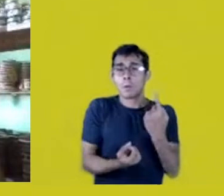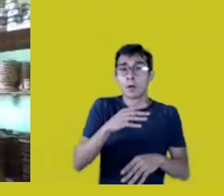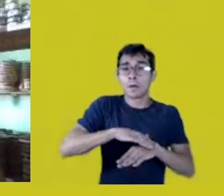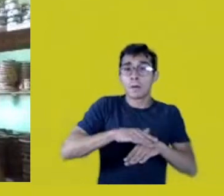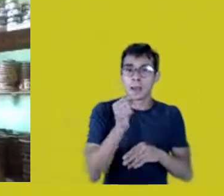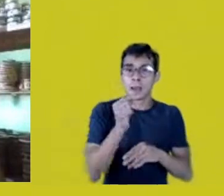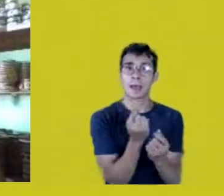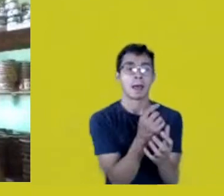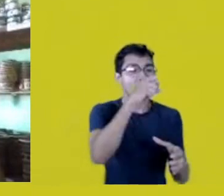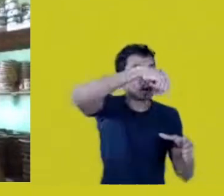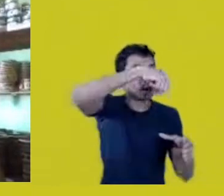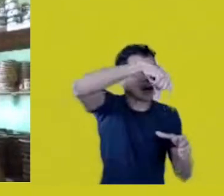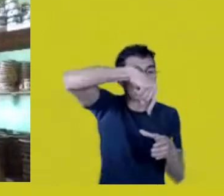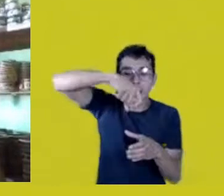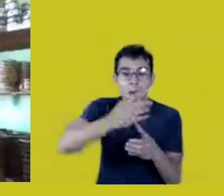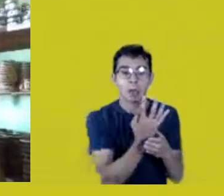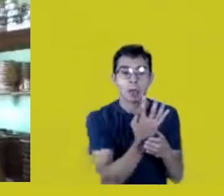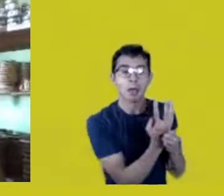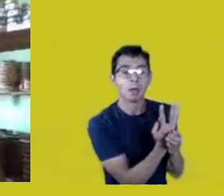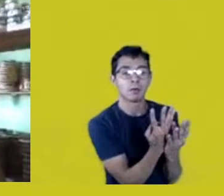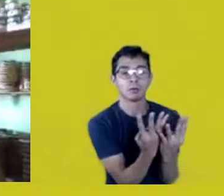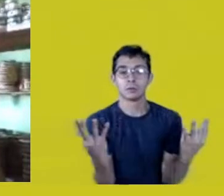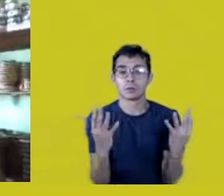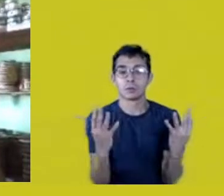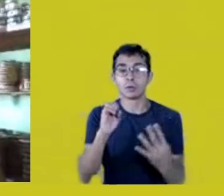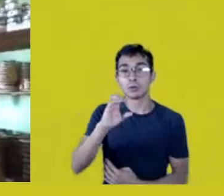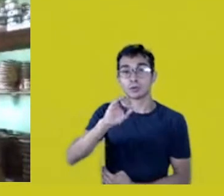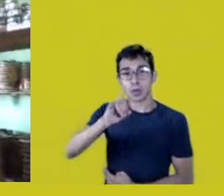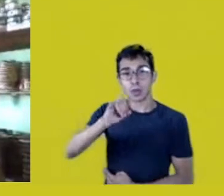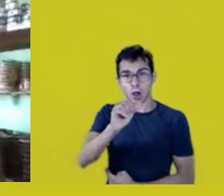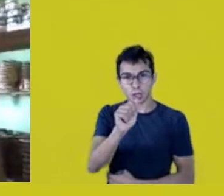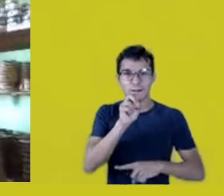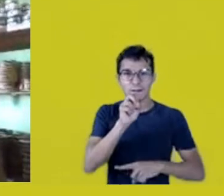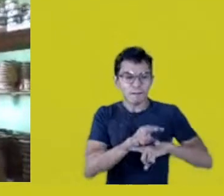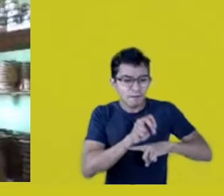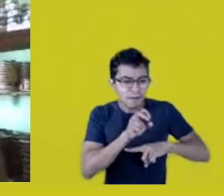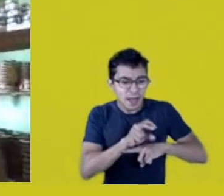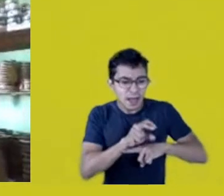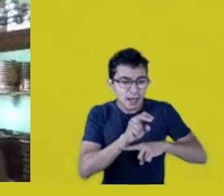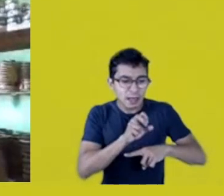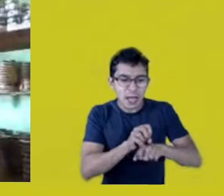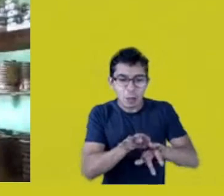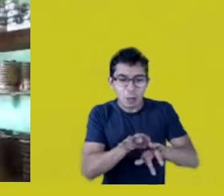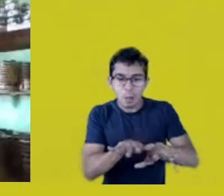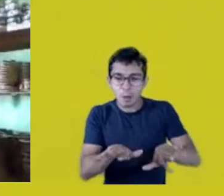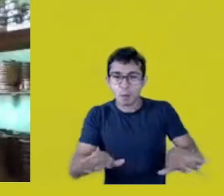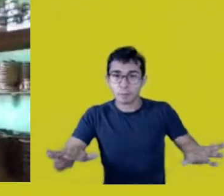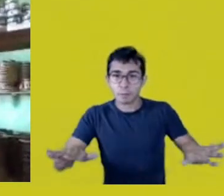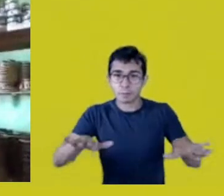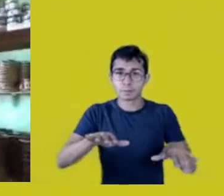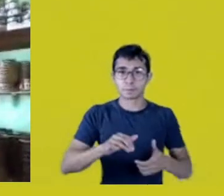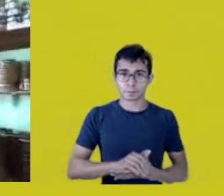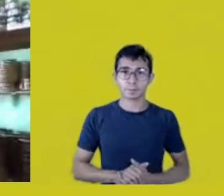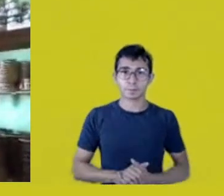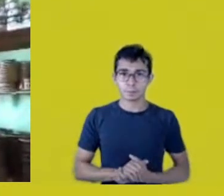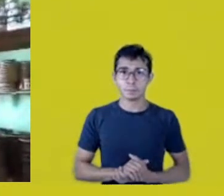sprayed with glyphosate, with poison, with cancer! With FUNAI’s blessing,